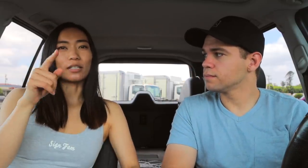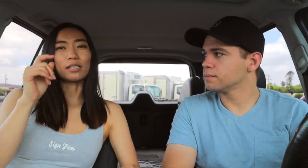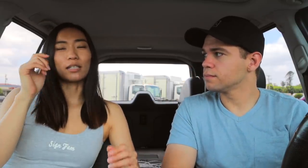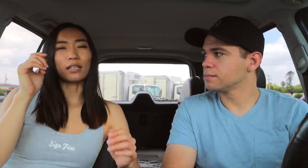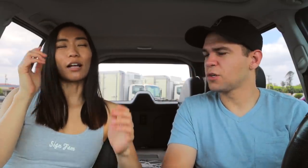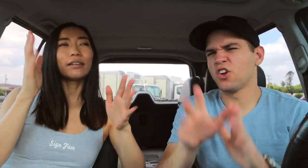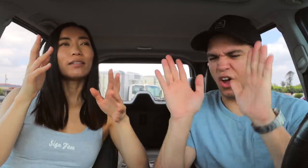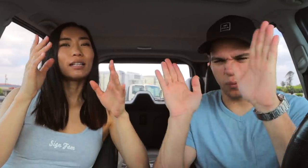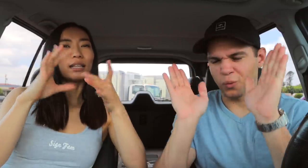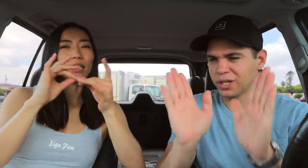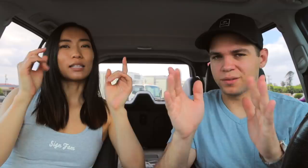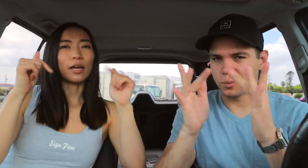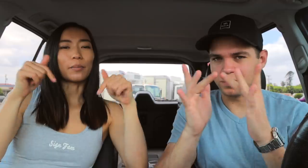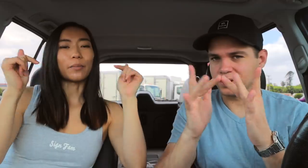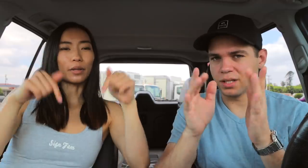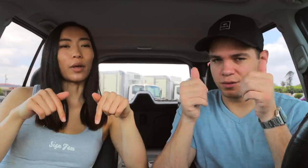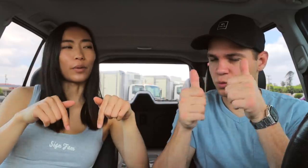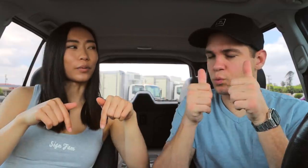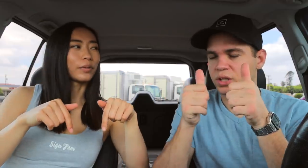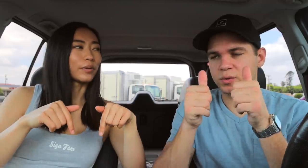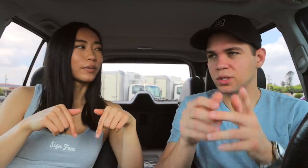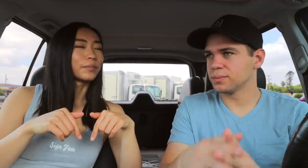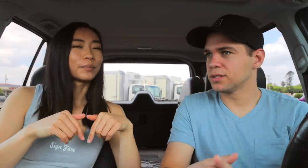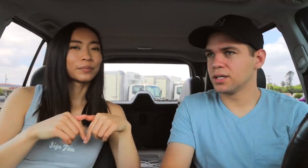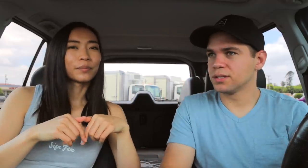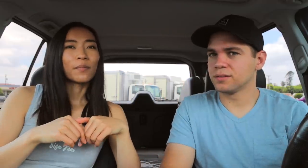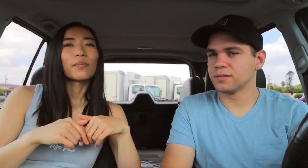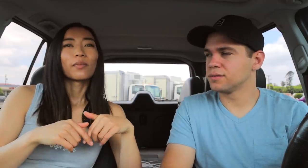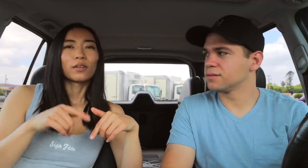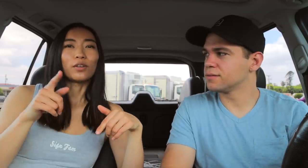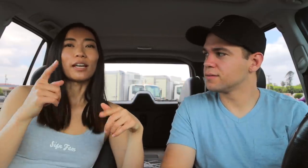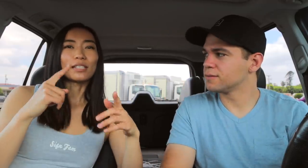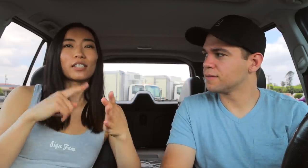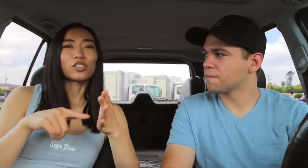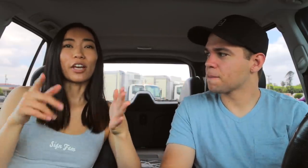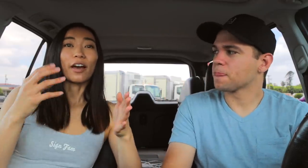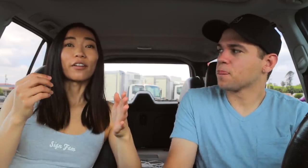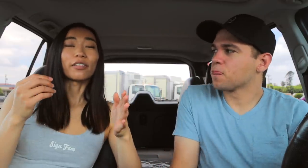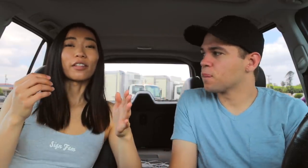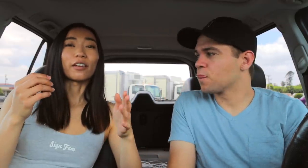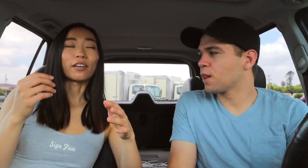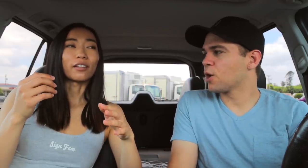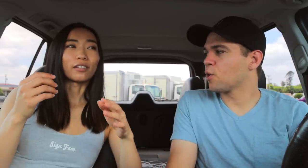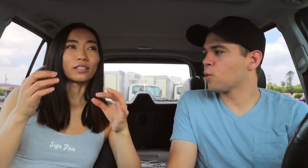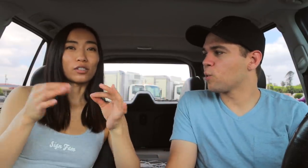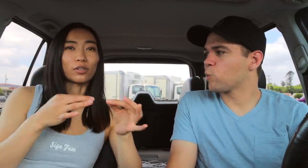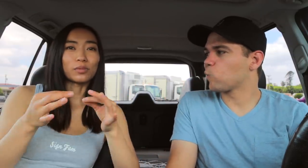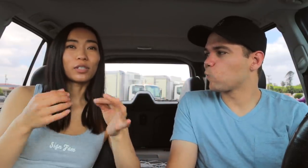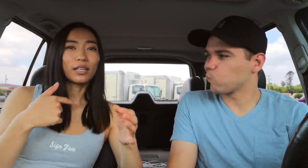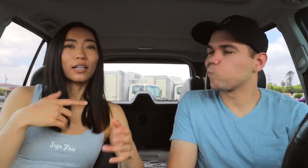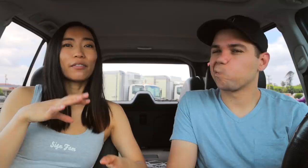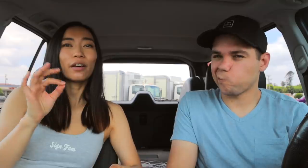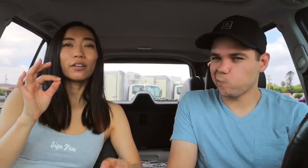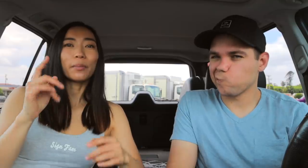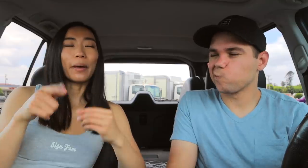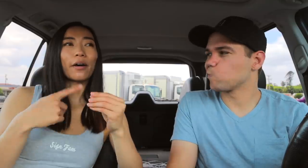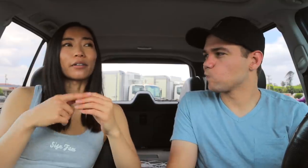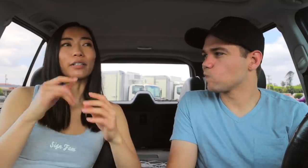You guys can, I'll leave the link down below. Great website. You guys can check out the description that I found about